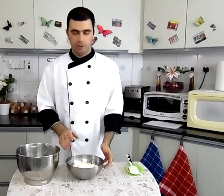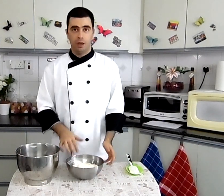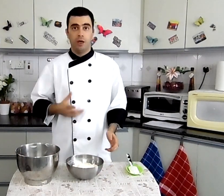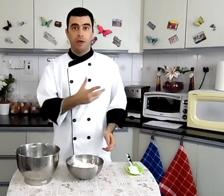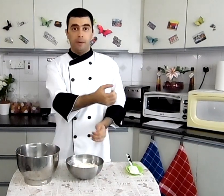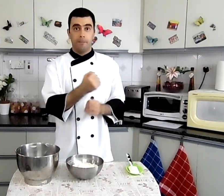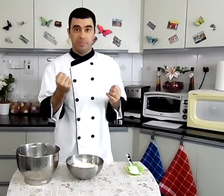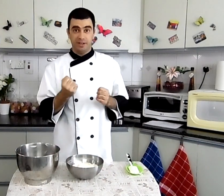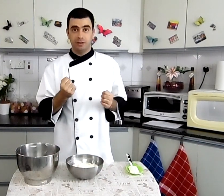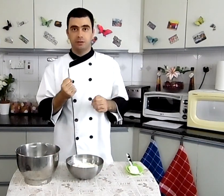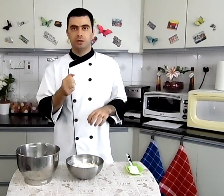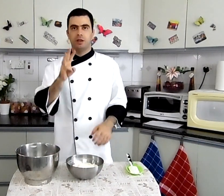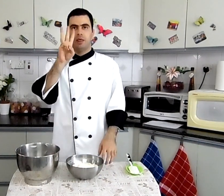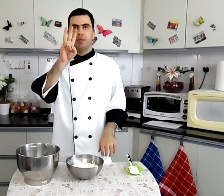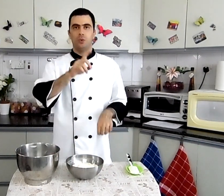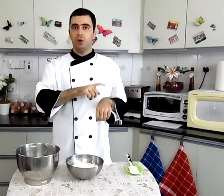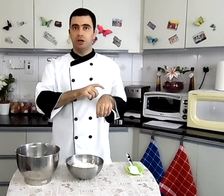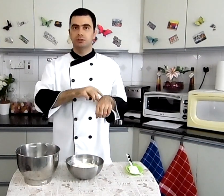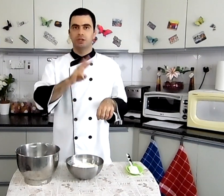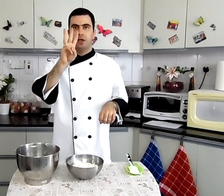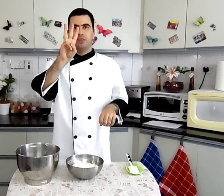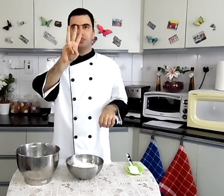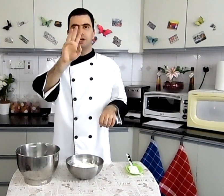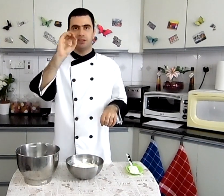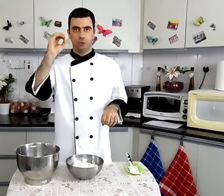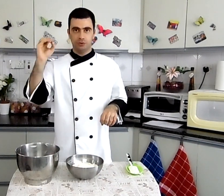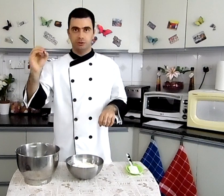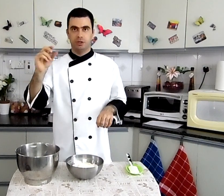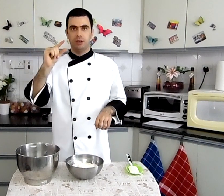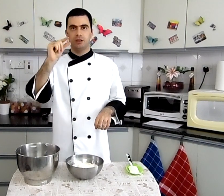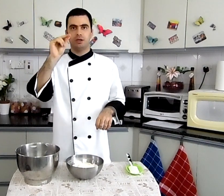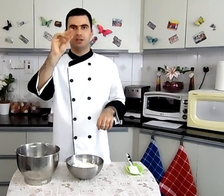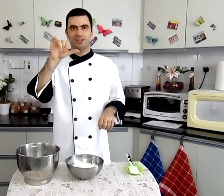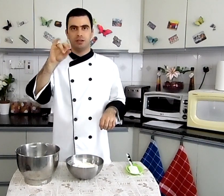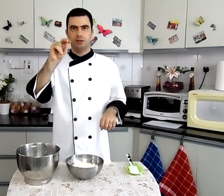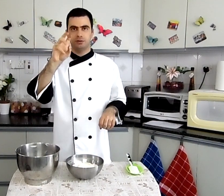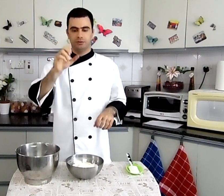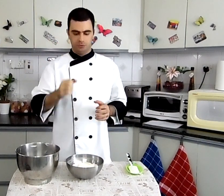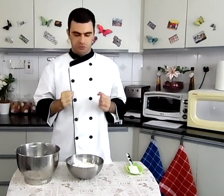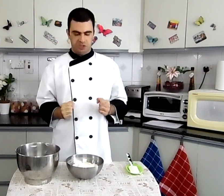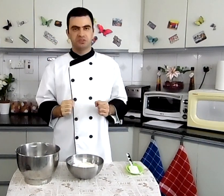We cool the cream cheese in the fridge for 30 minutes نقوم بتبريد كريمة الجبنة في البراد لمدة 30 دقيقة